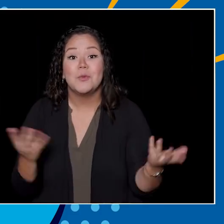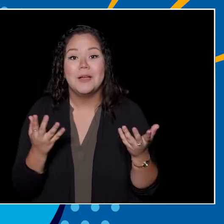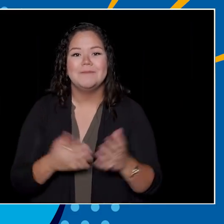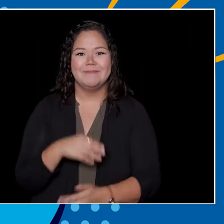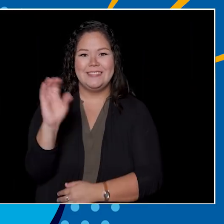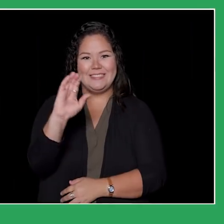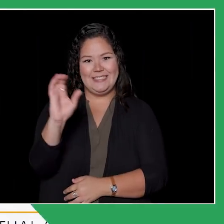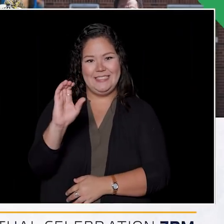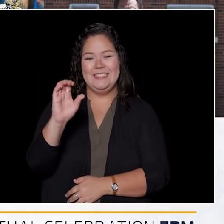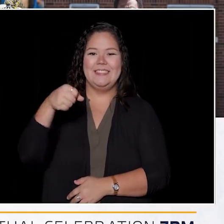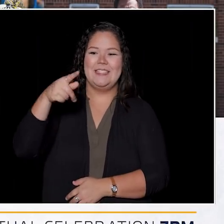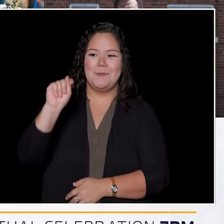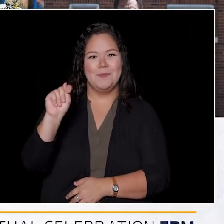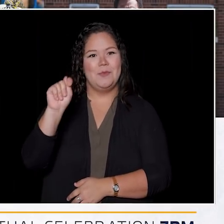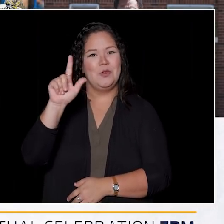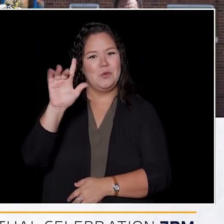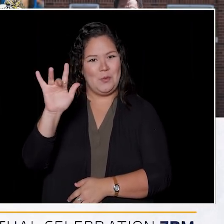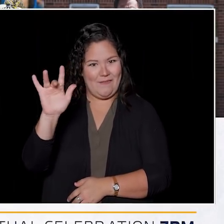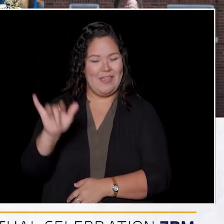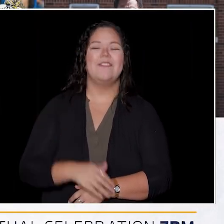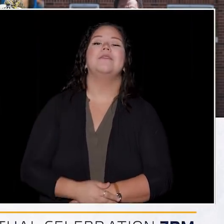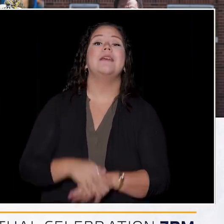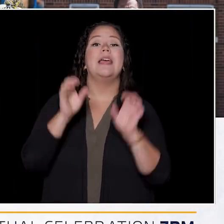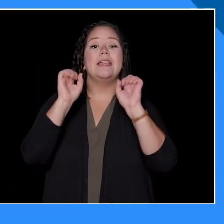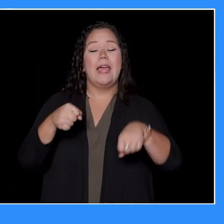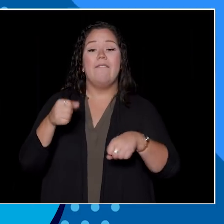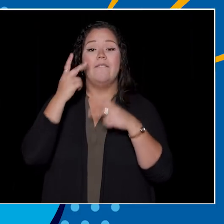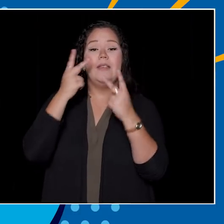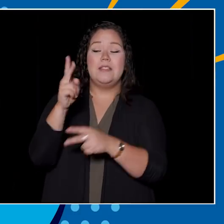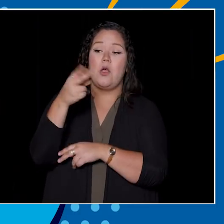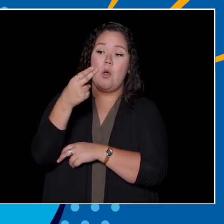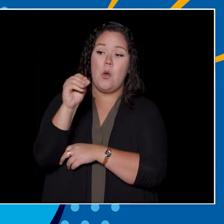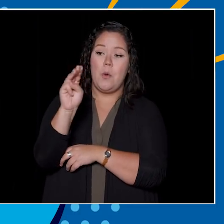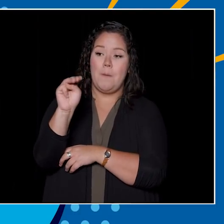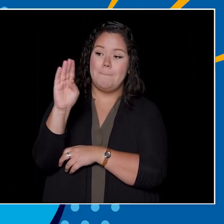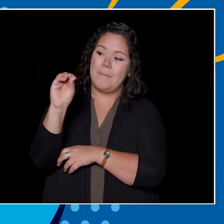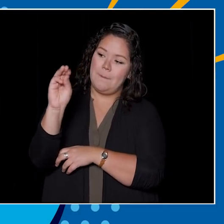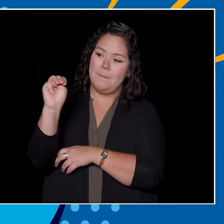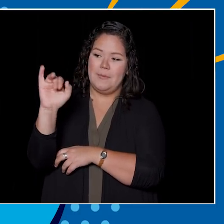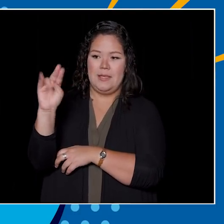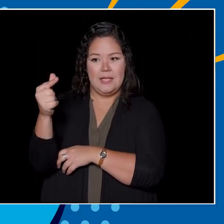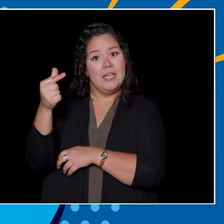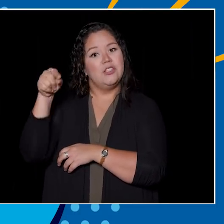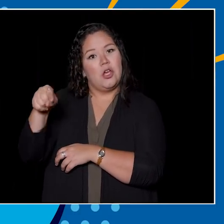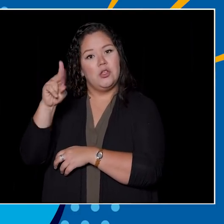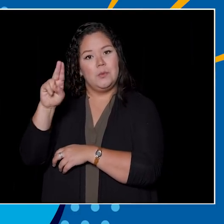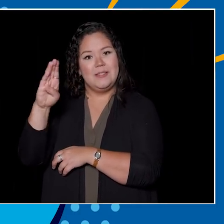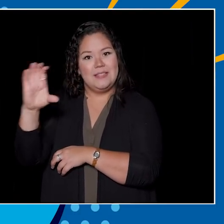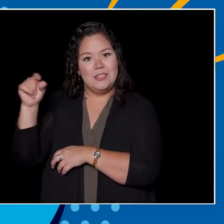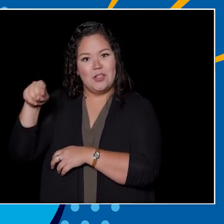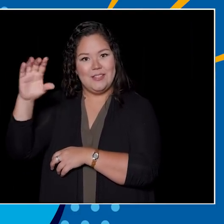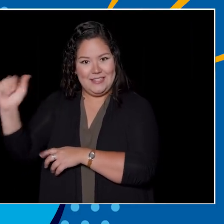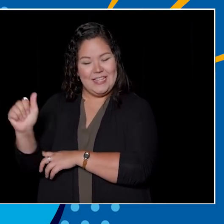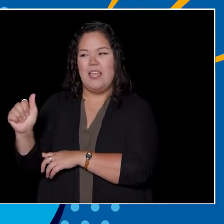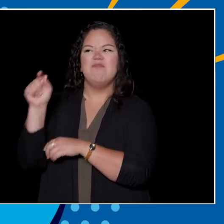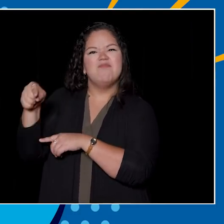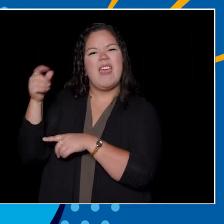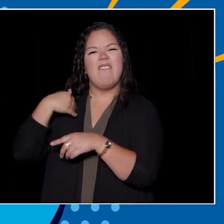The answer is C, September 25th. You can visit homecoming.ubc.ca for all the up-to-date information about the event.